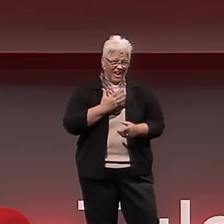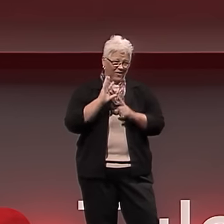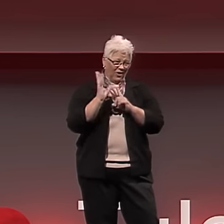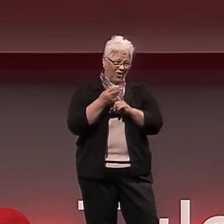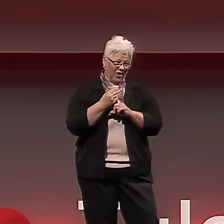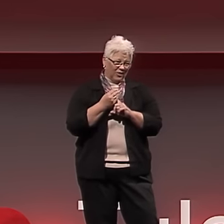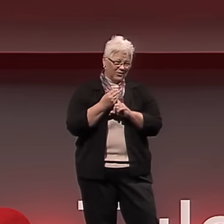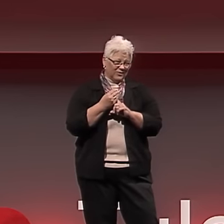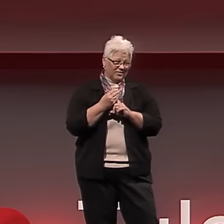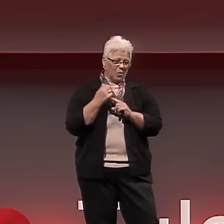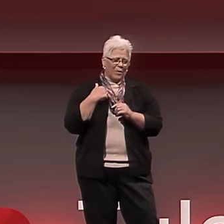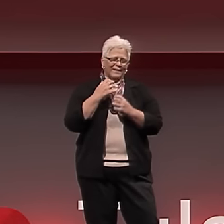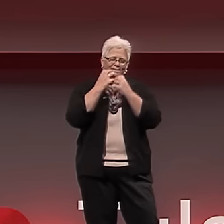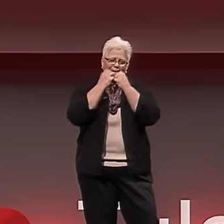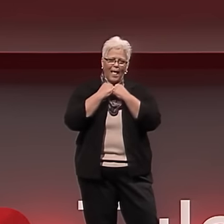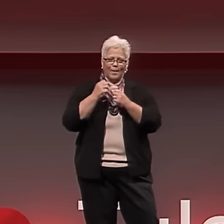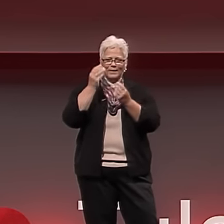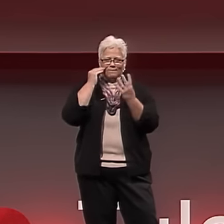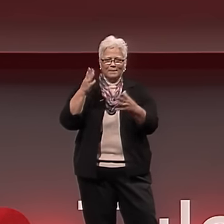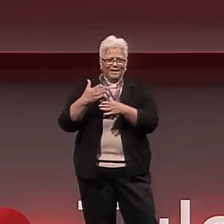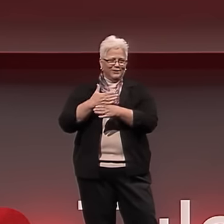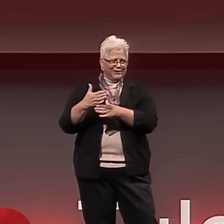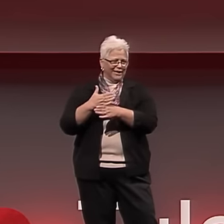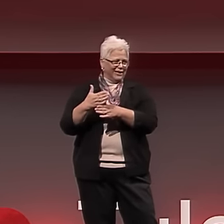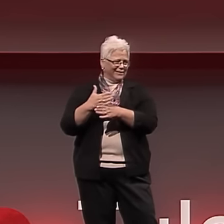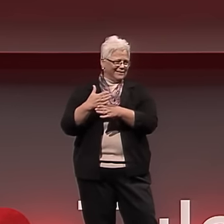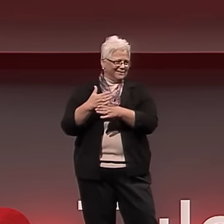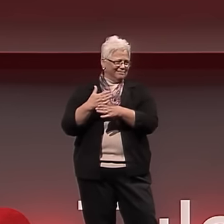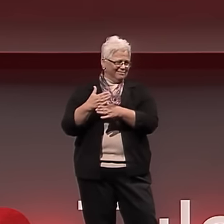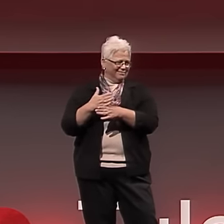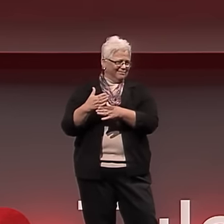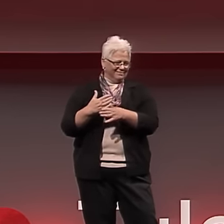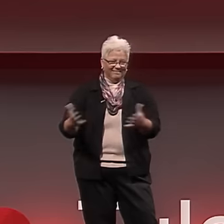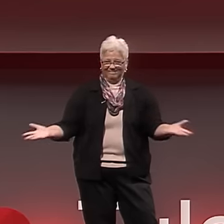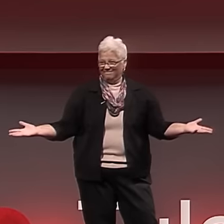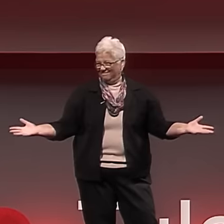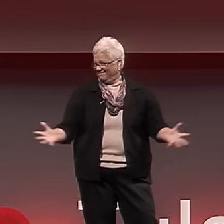That's part of our culture. We value that information sharing.